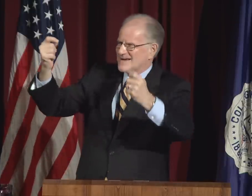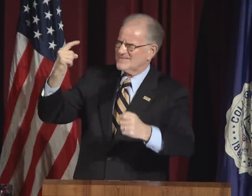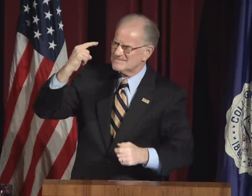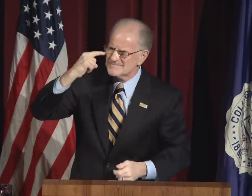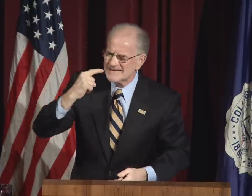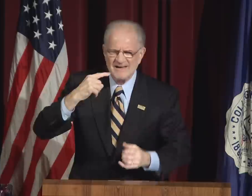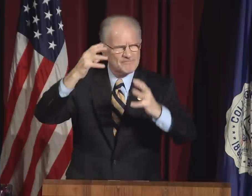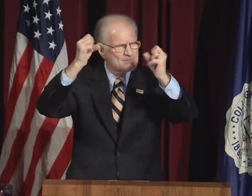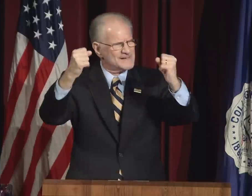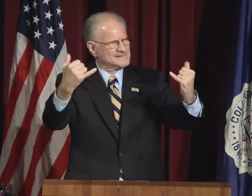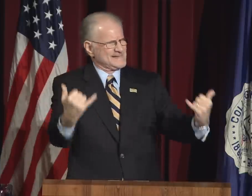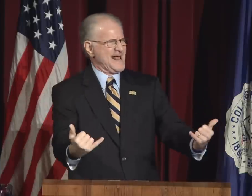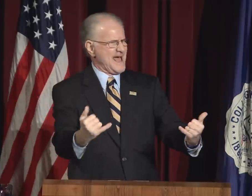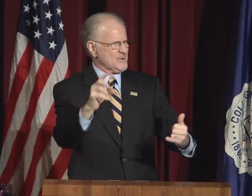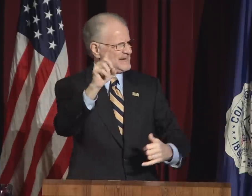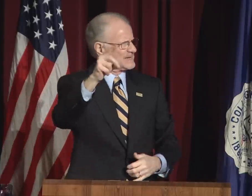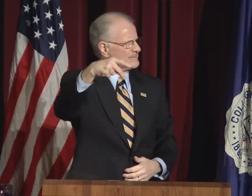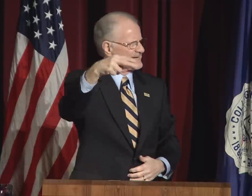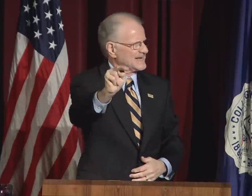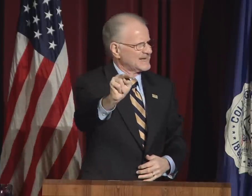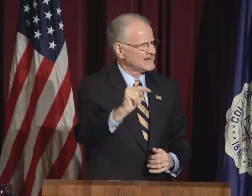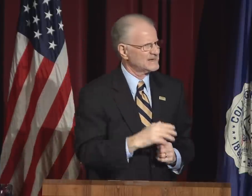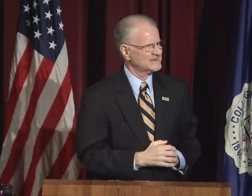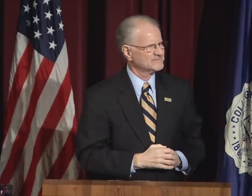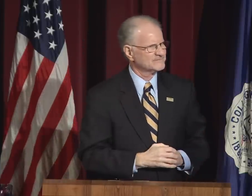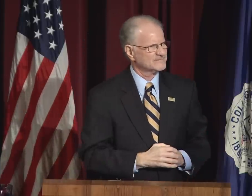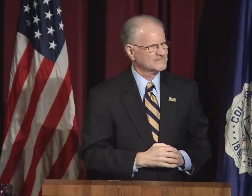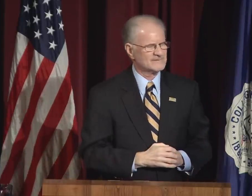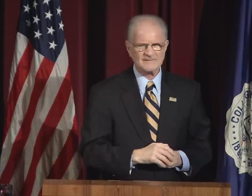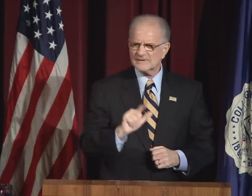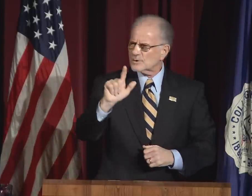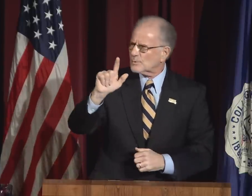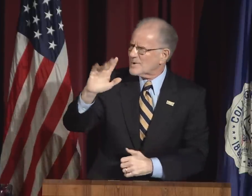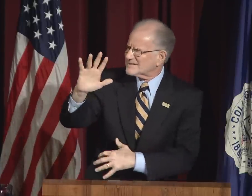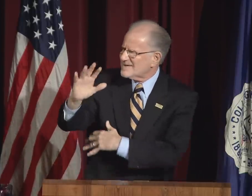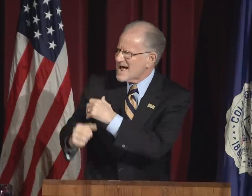We are now celebrating Deaf President Now - DPN.